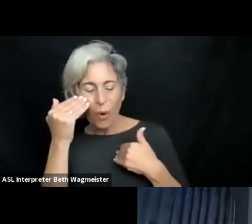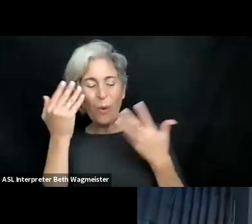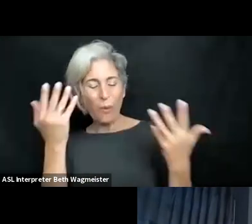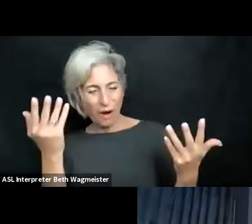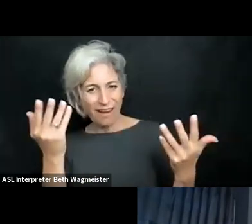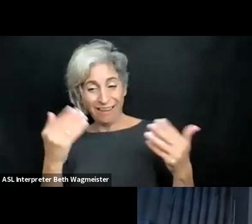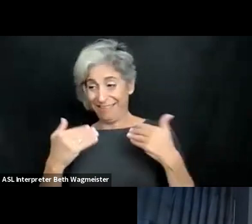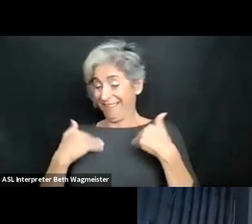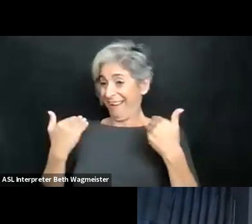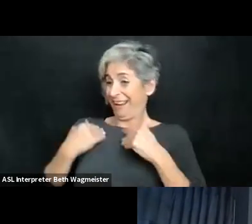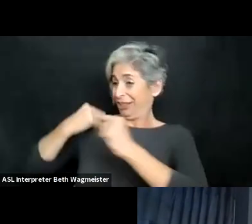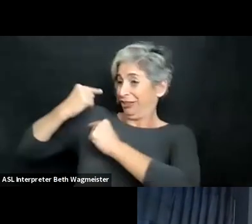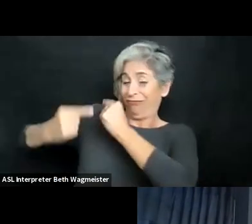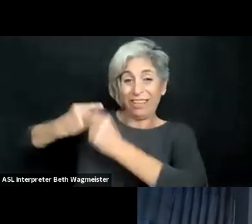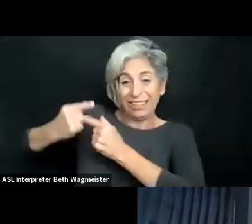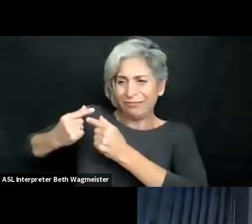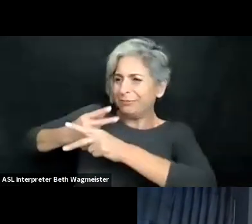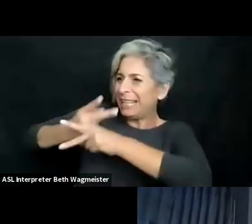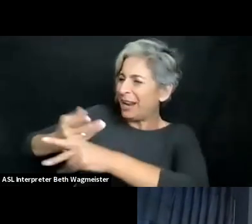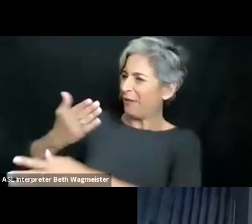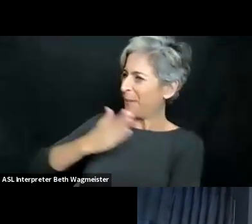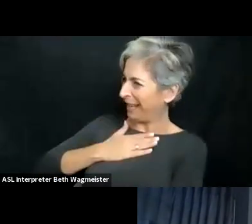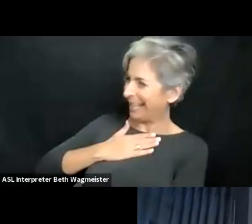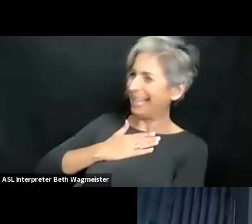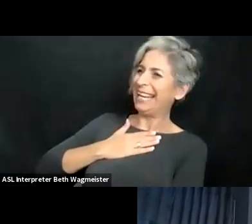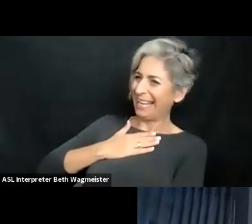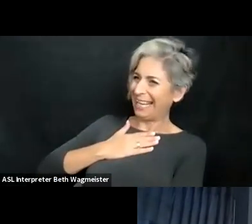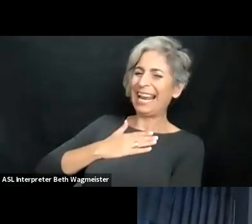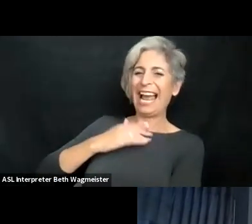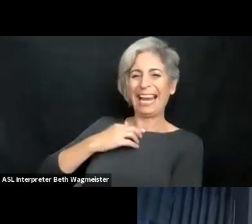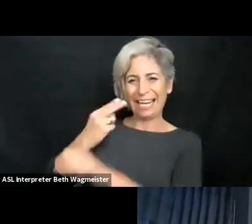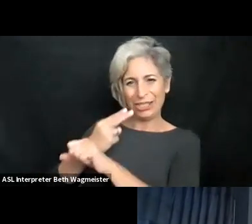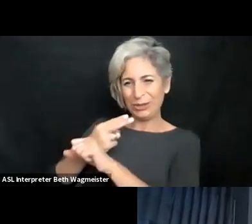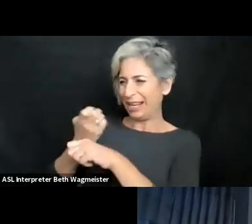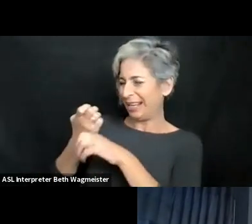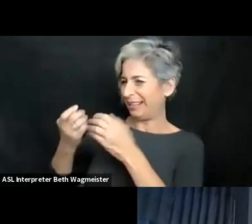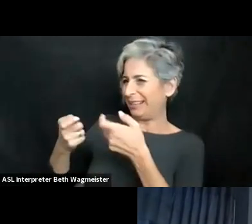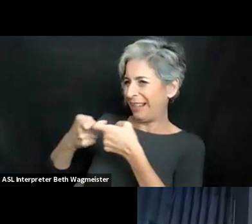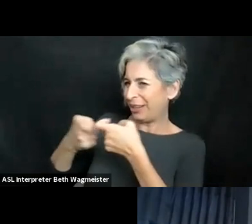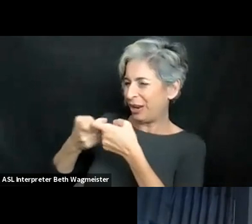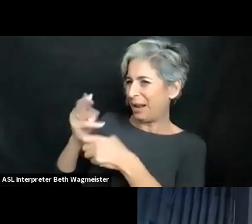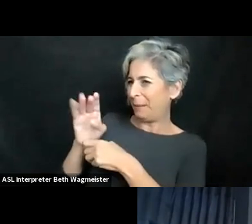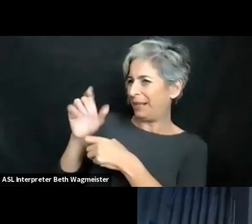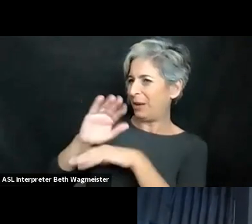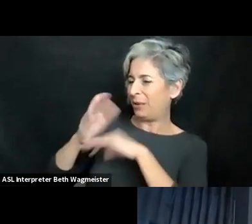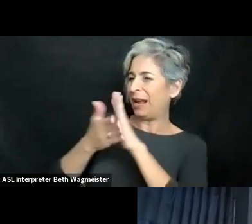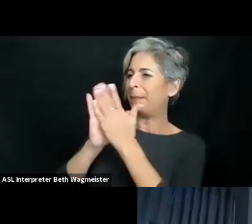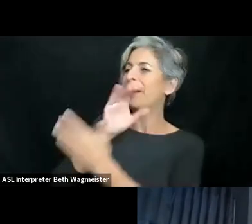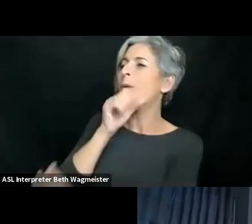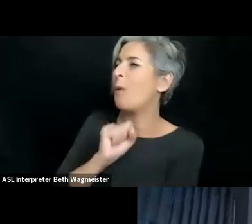looking in the distance. So, yes, it's a good thing to know that the younger generation will take care of me,